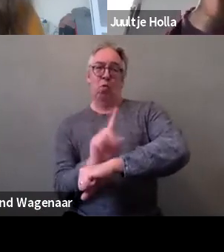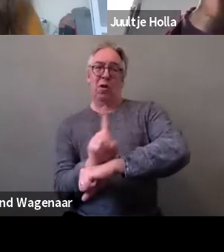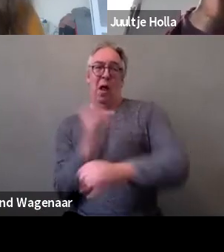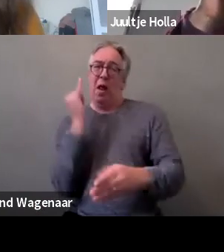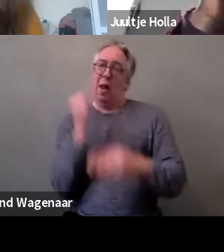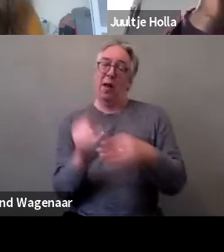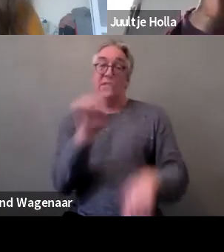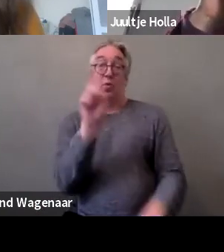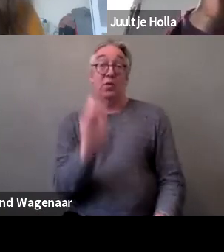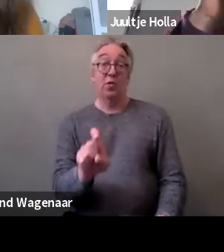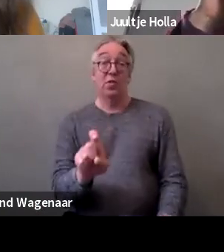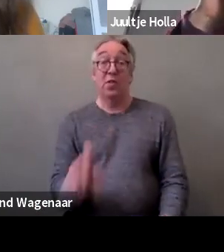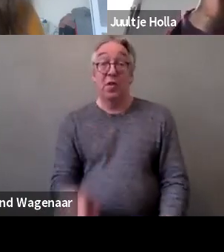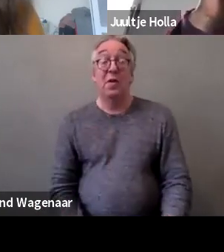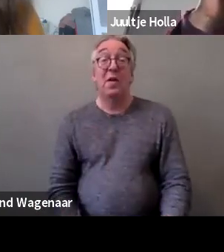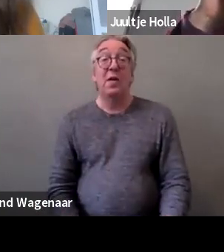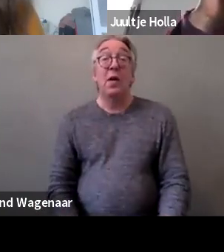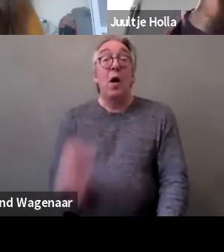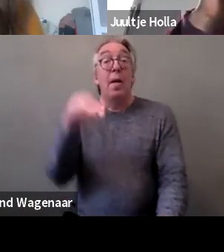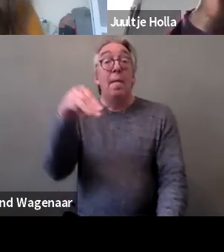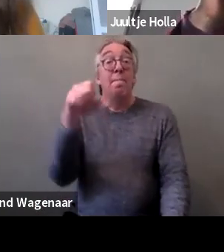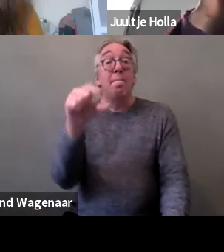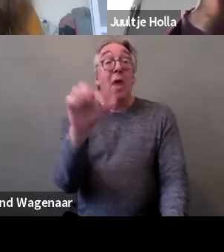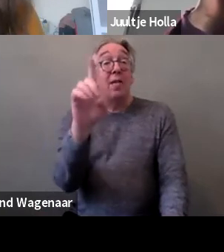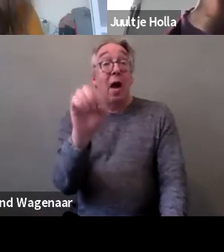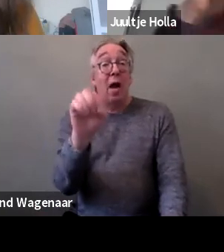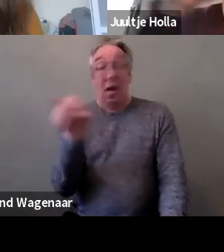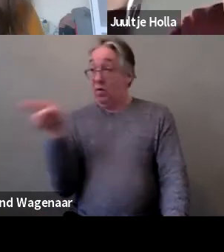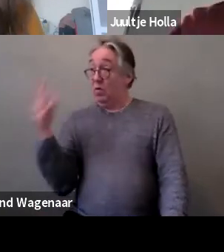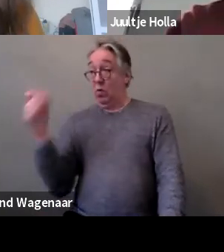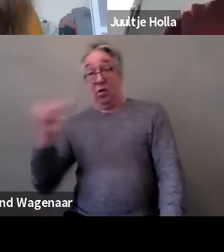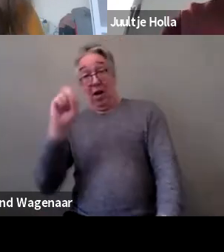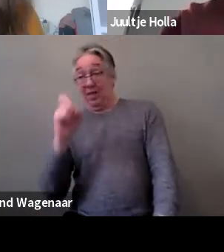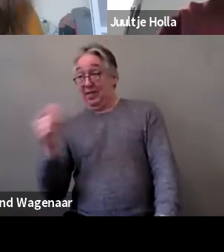I'll ask Magda, if you want to ask your question orally